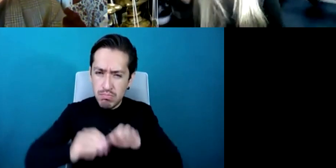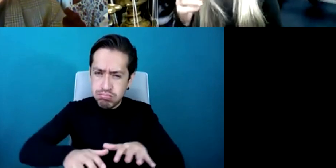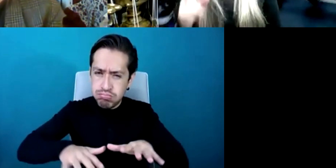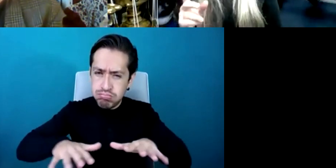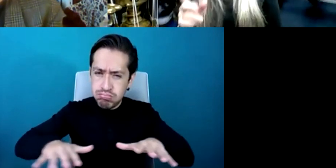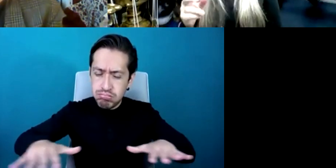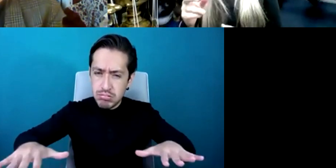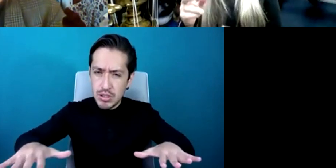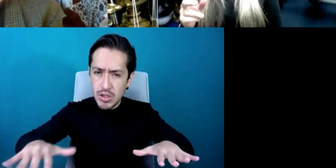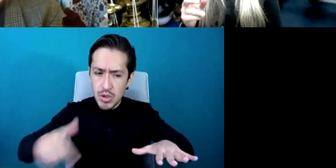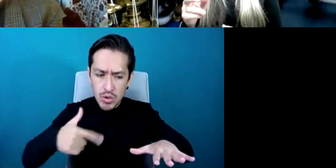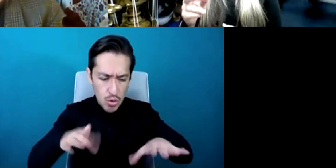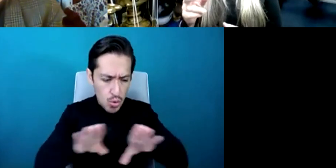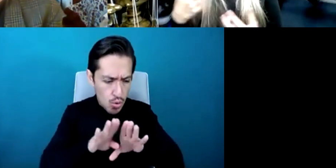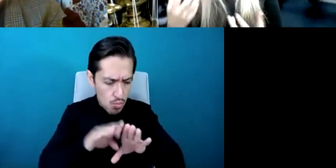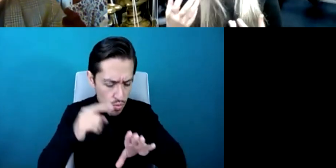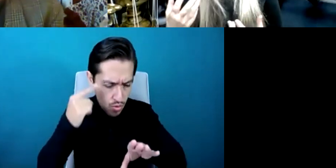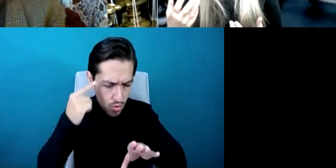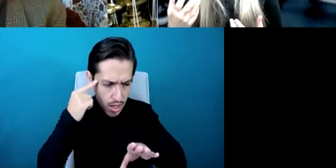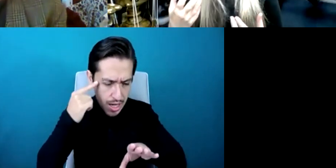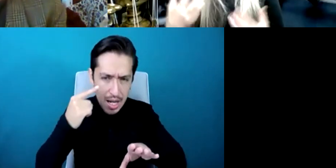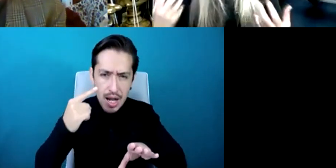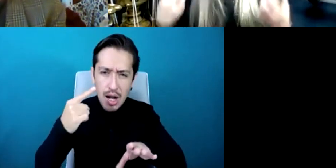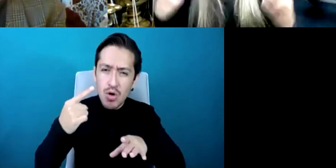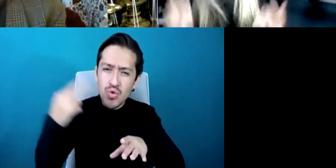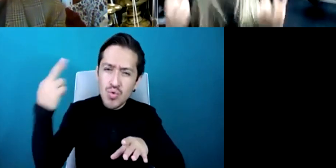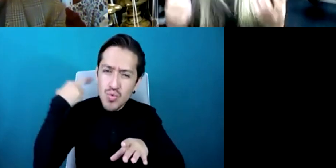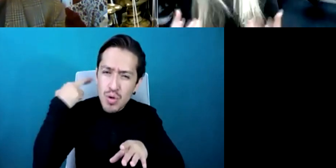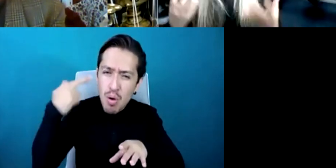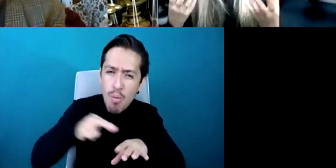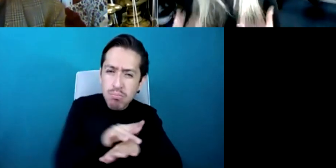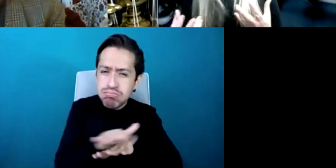suddenly said afterwards he said my gosh you know this drum really does resonate